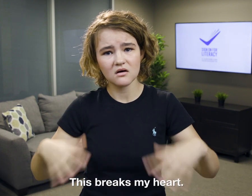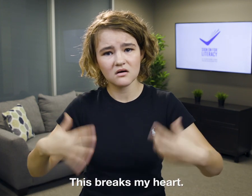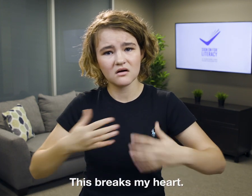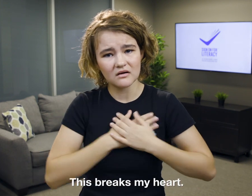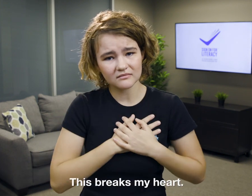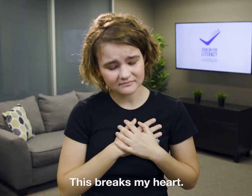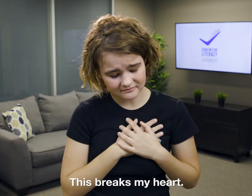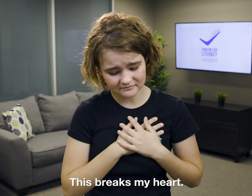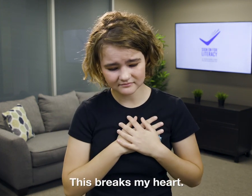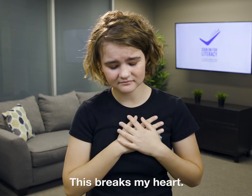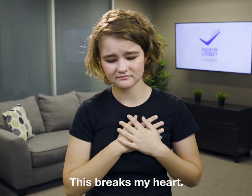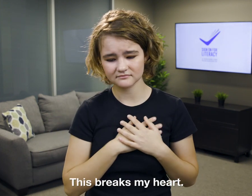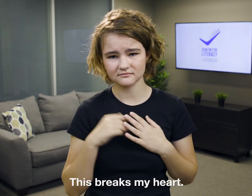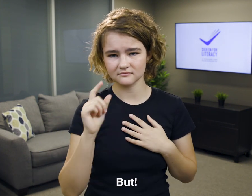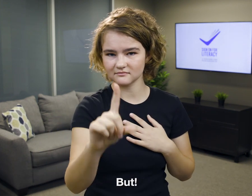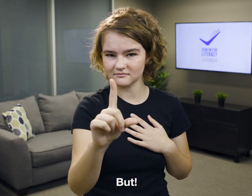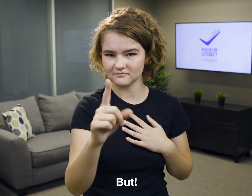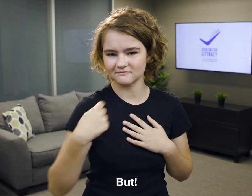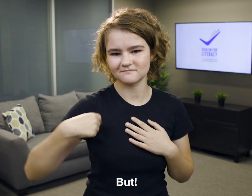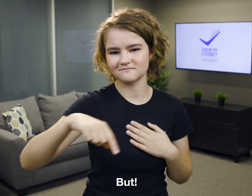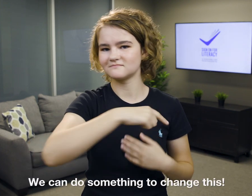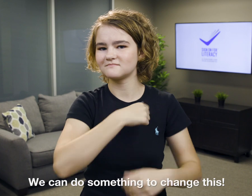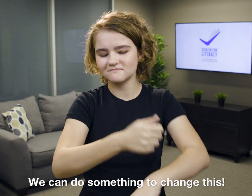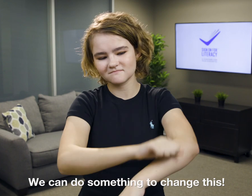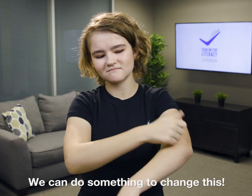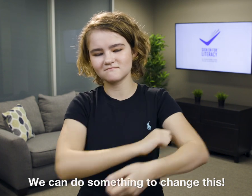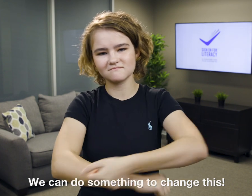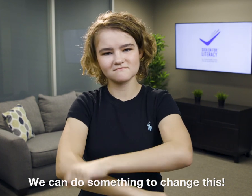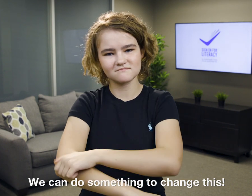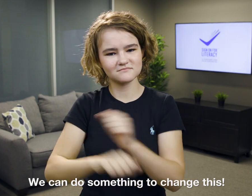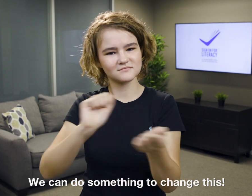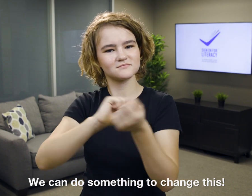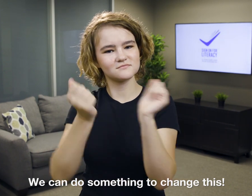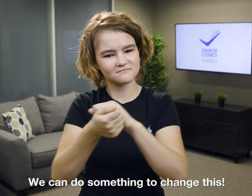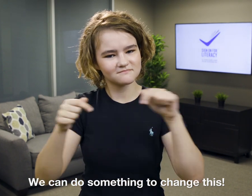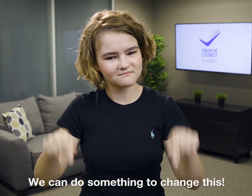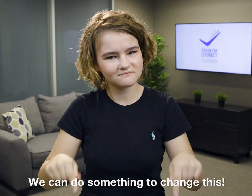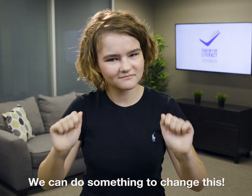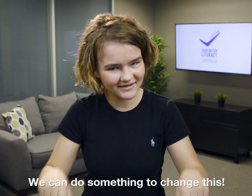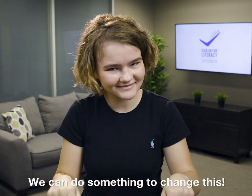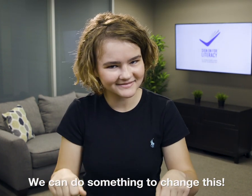This breaks my heart. But! We can do something to change this!